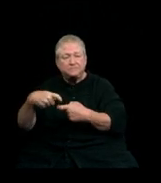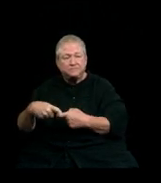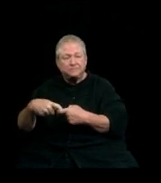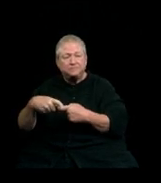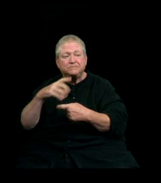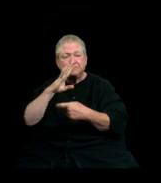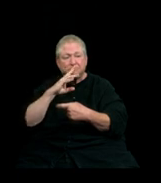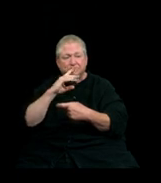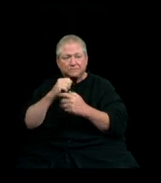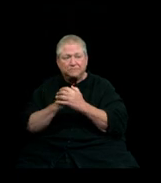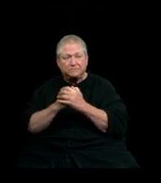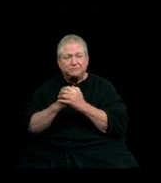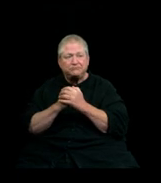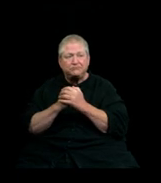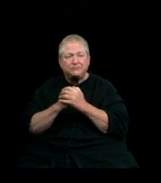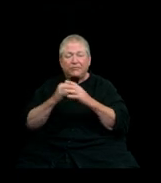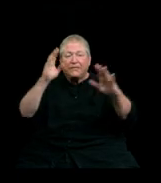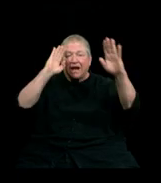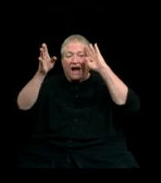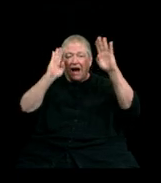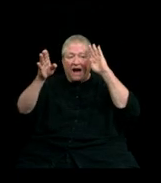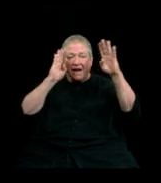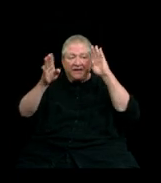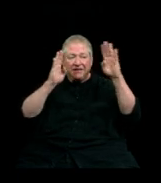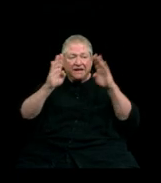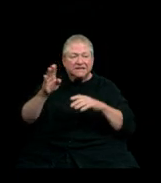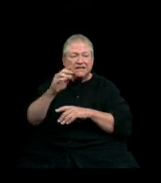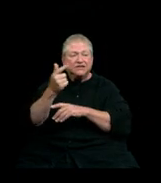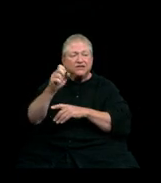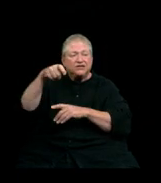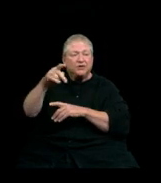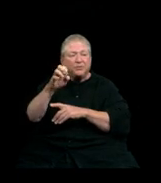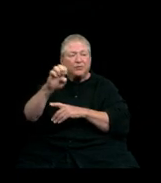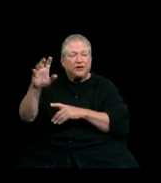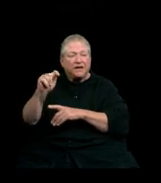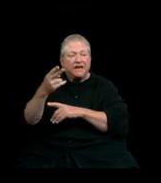y les deseo mucha suerte. Hi! This is Gurprett Mahil from Abbotsford, British Columbia,